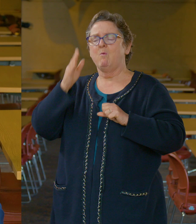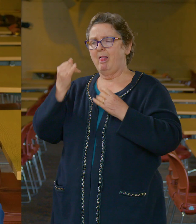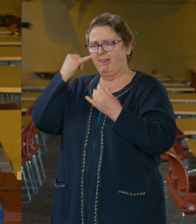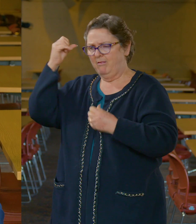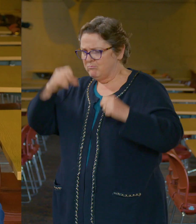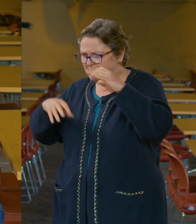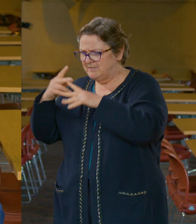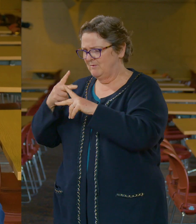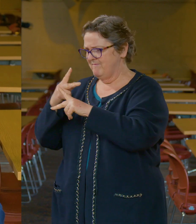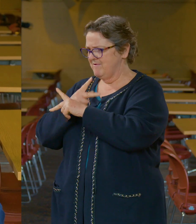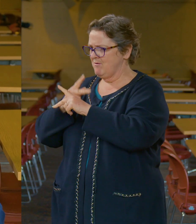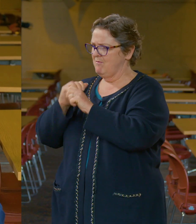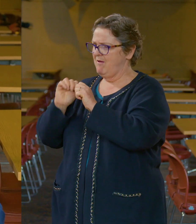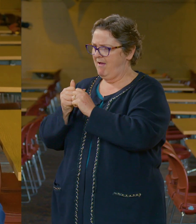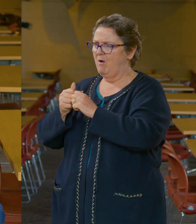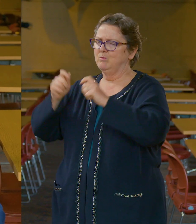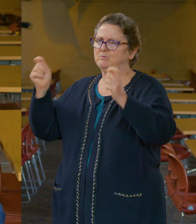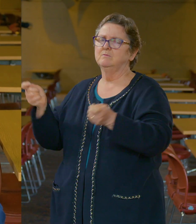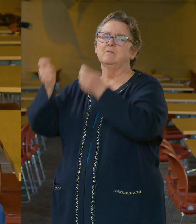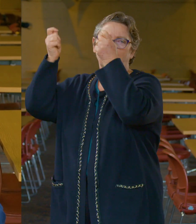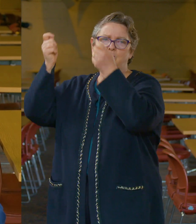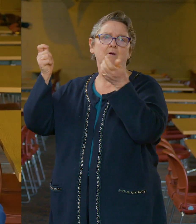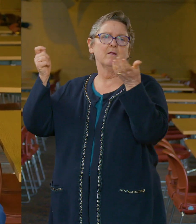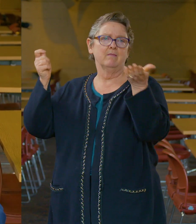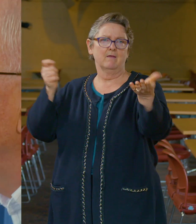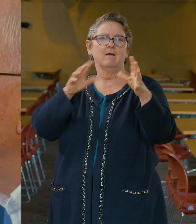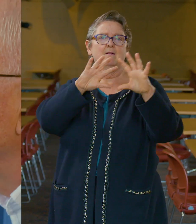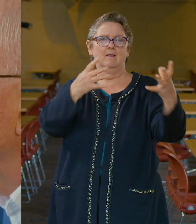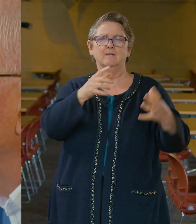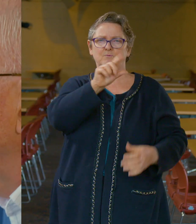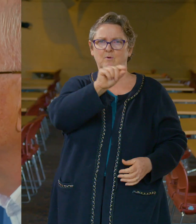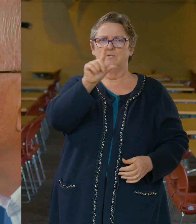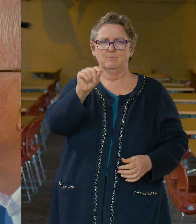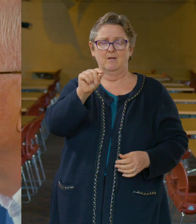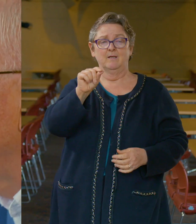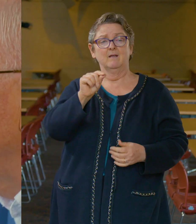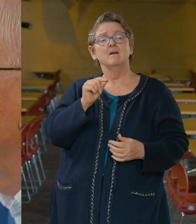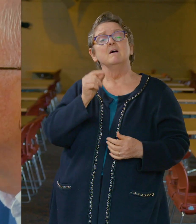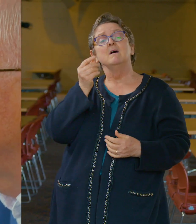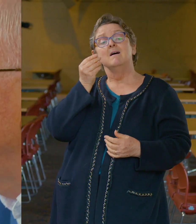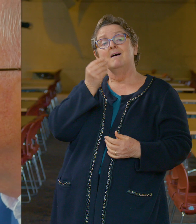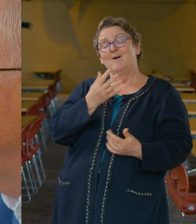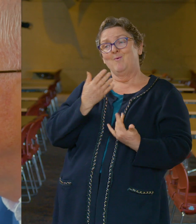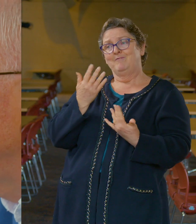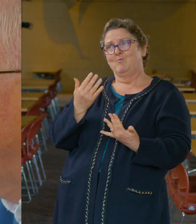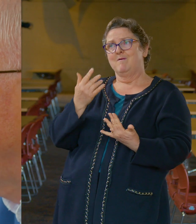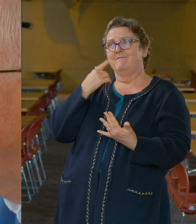to celebrate the Class of 2020 at a later date when medical experts say it’s safe to do so.